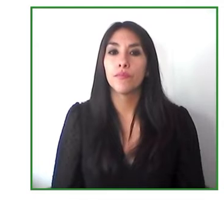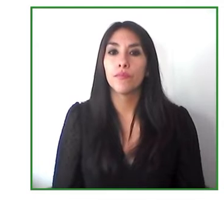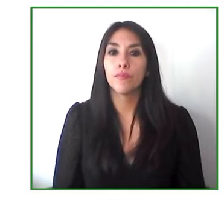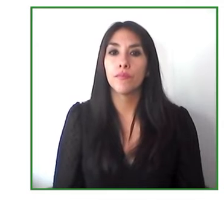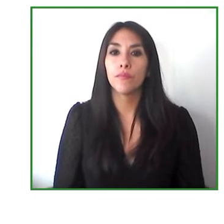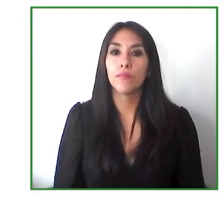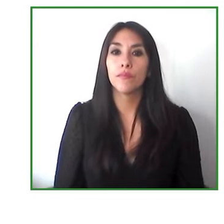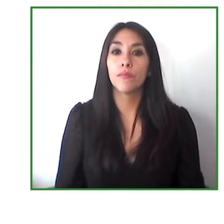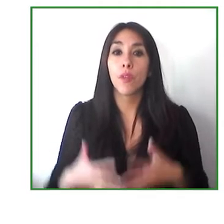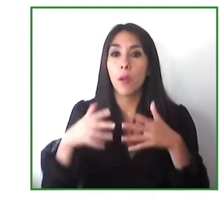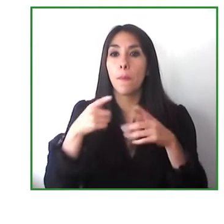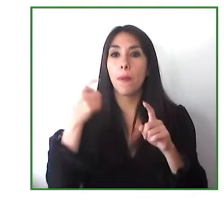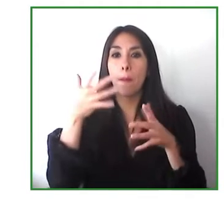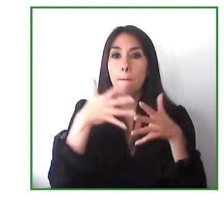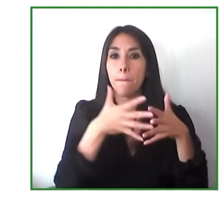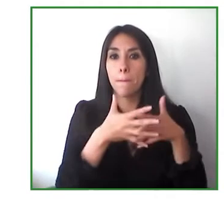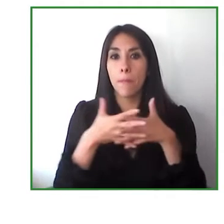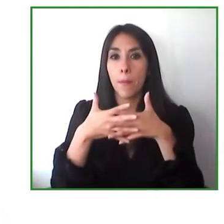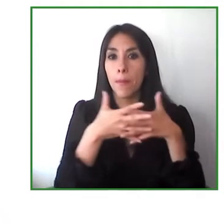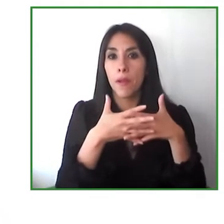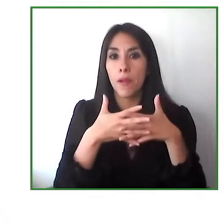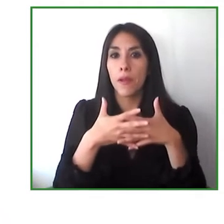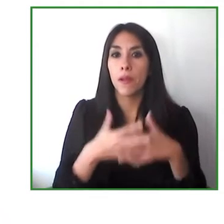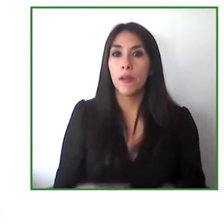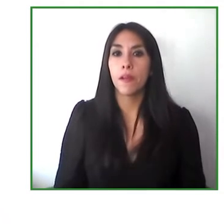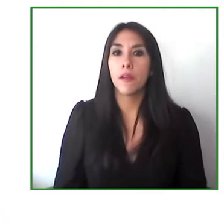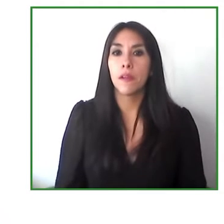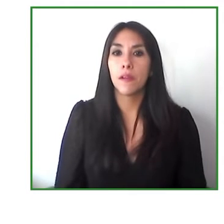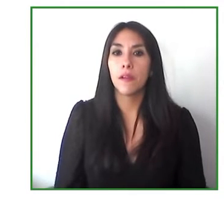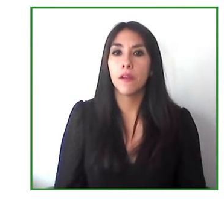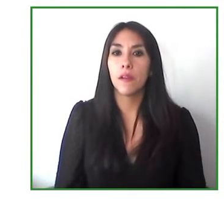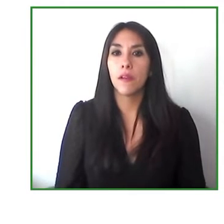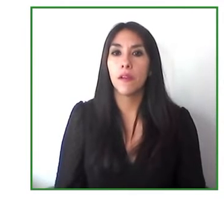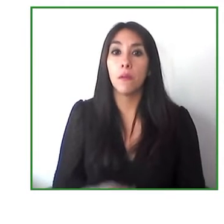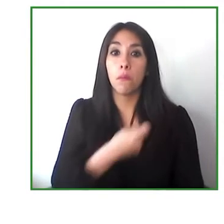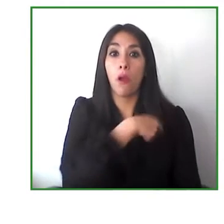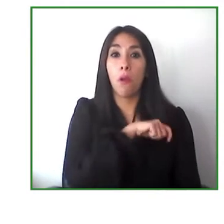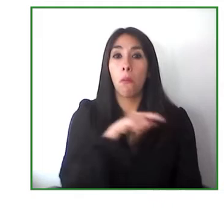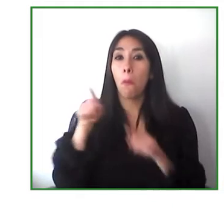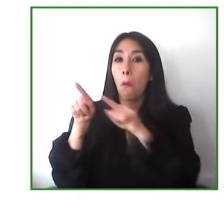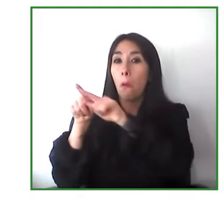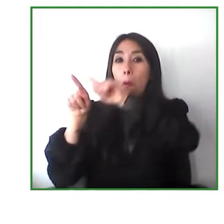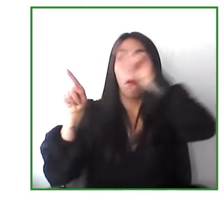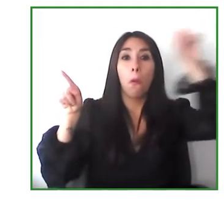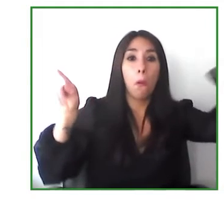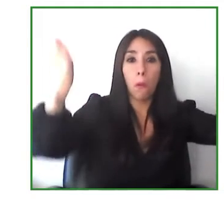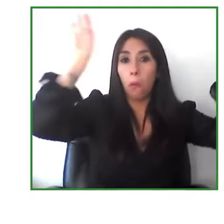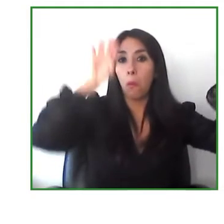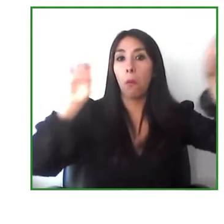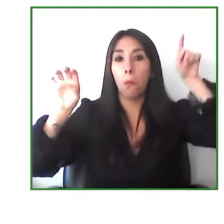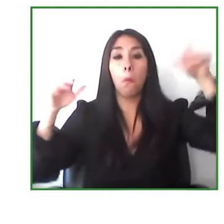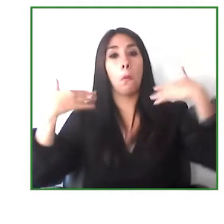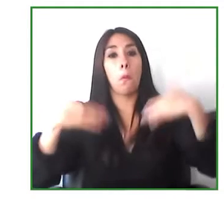united states but also a combination united states and europe and